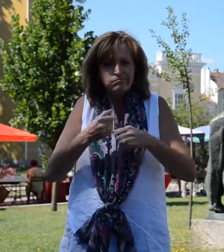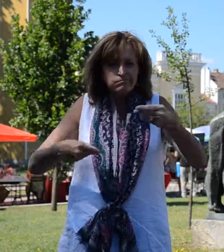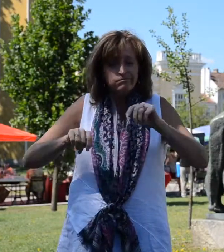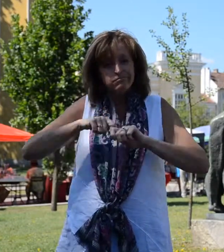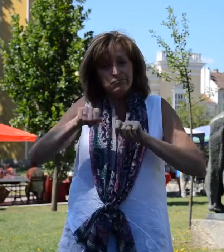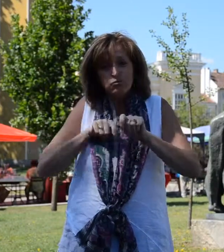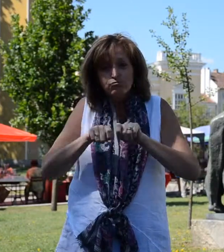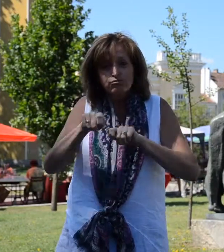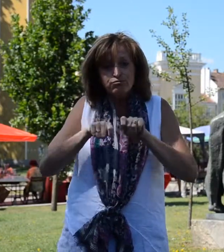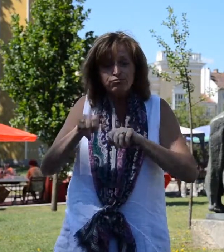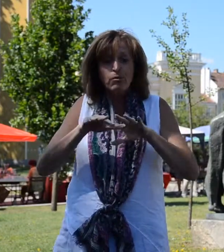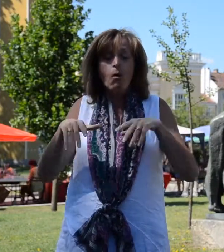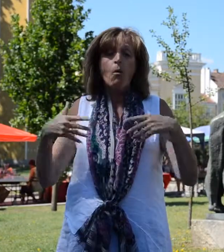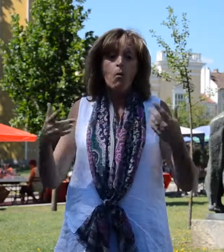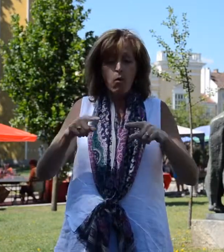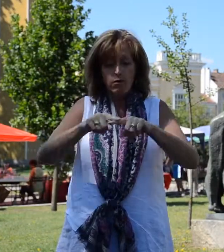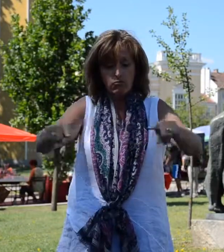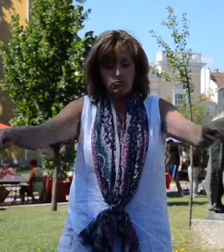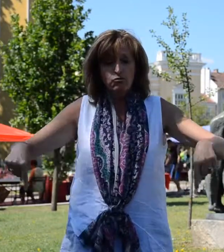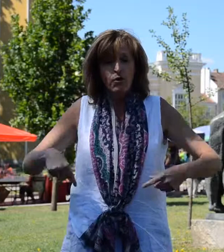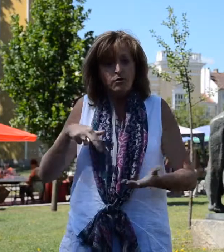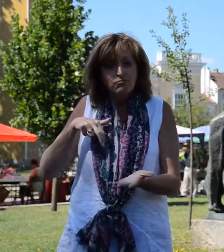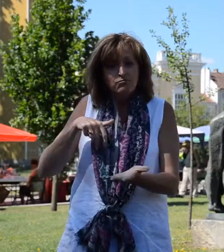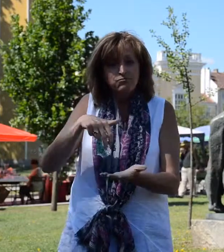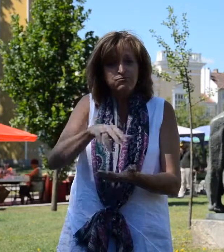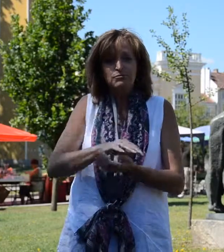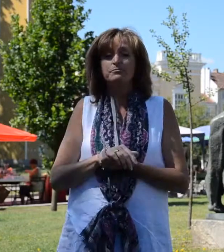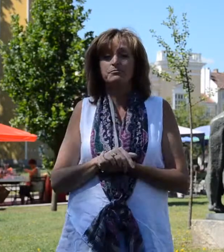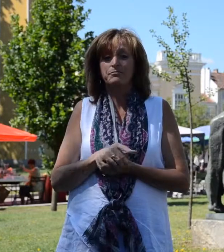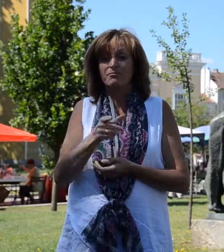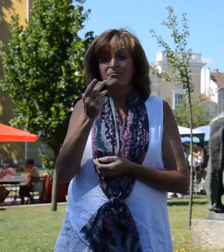often sell traditional fabrics and rugs.